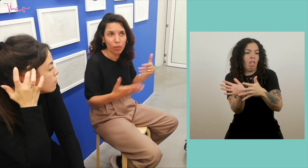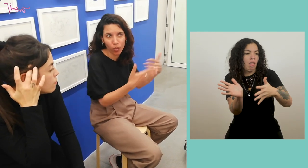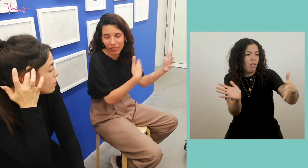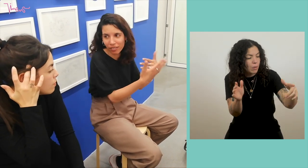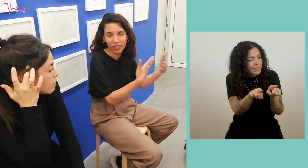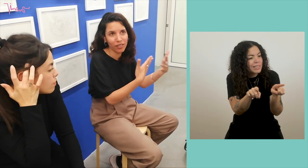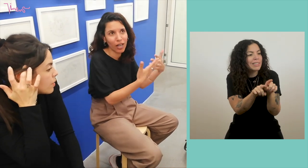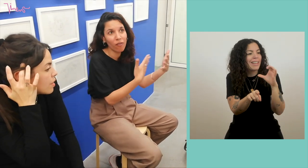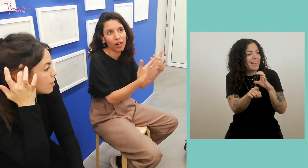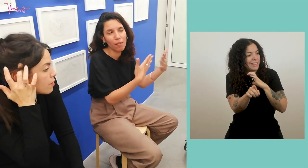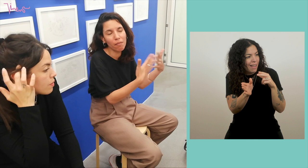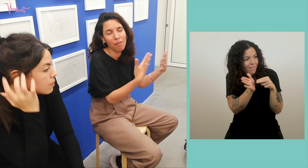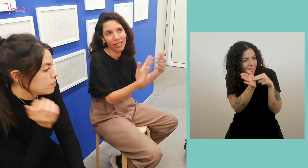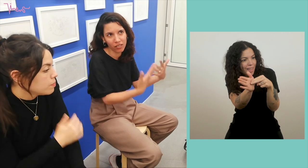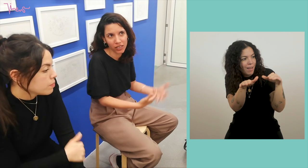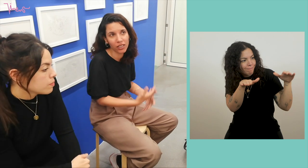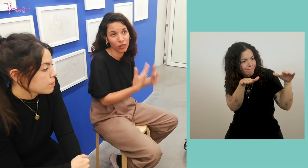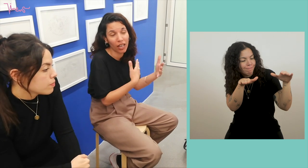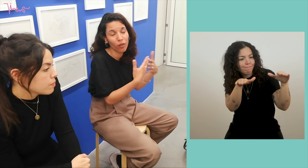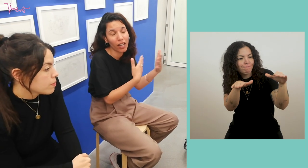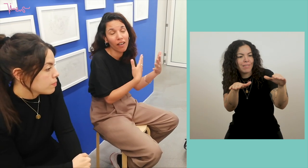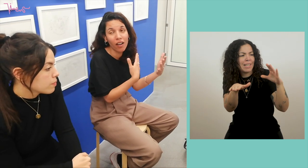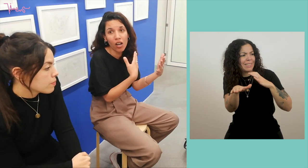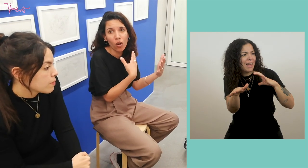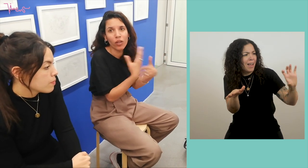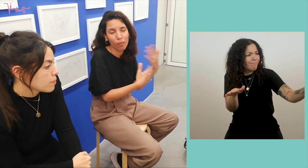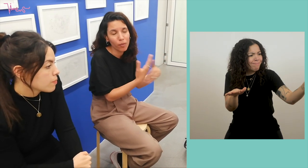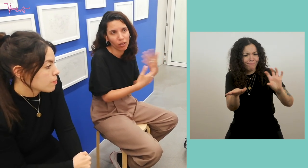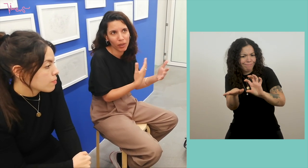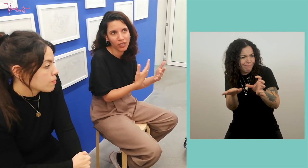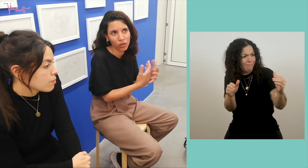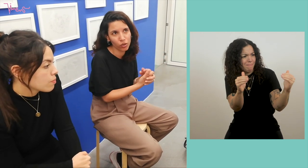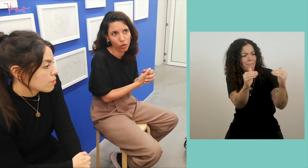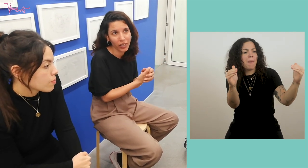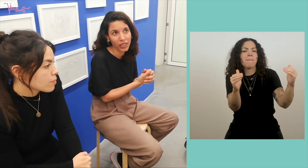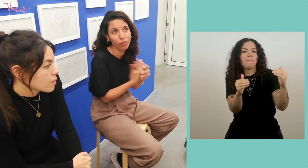to have the same intensity. So we were able to put things in place on the rhythm,